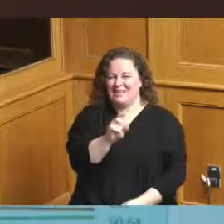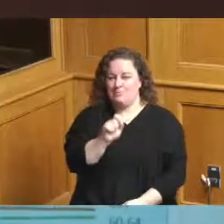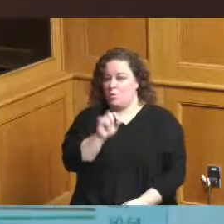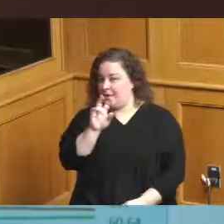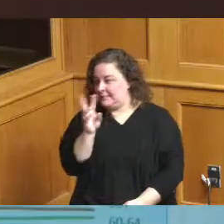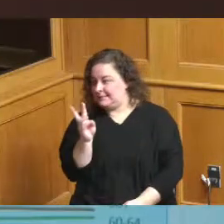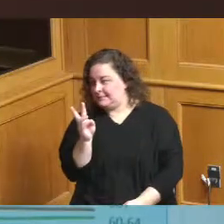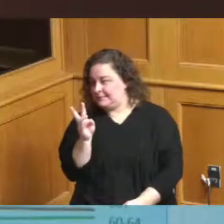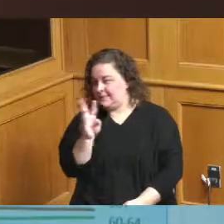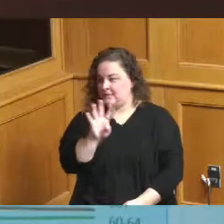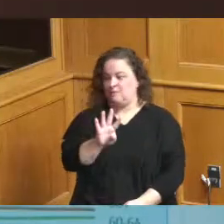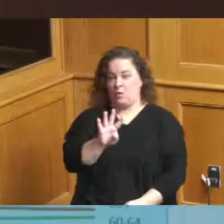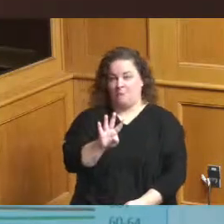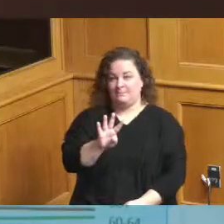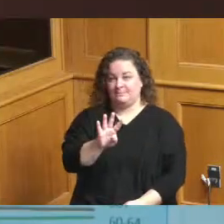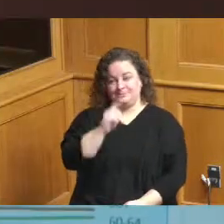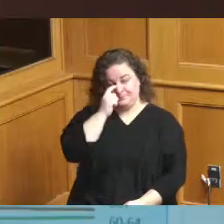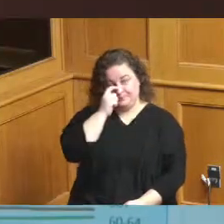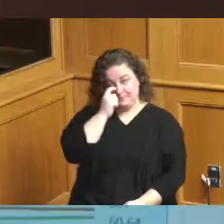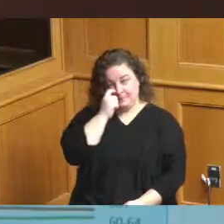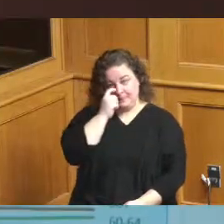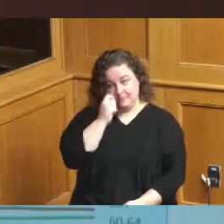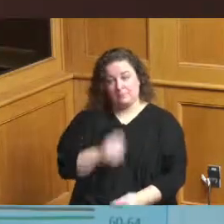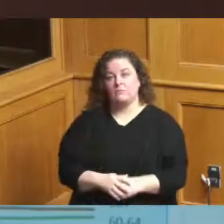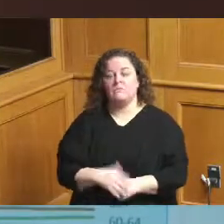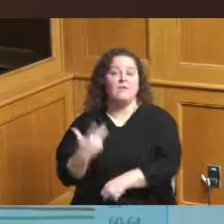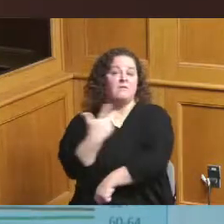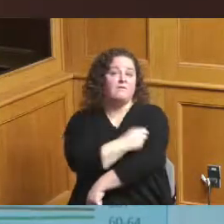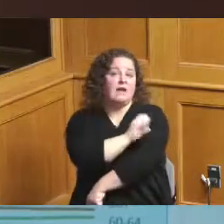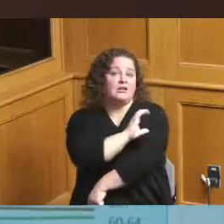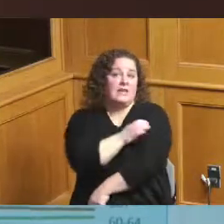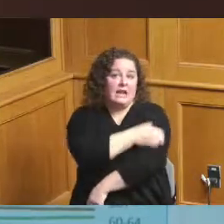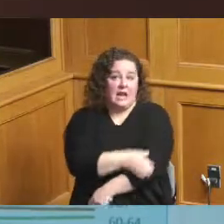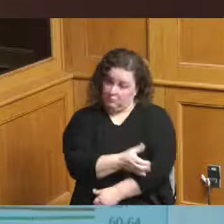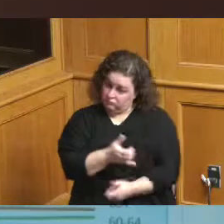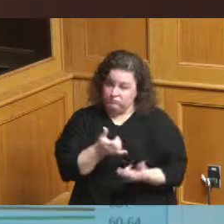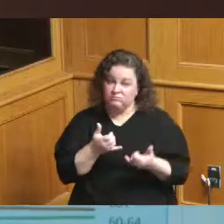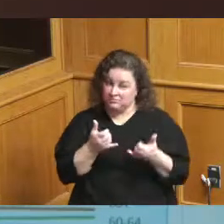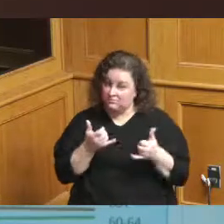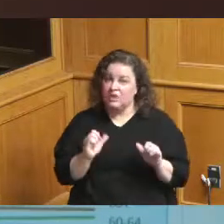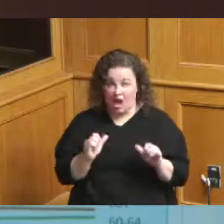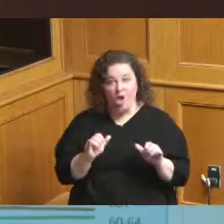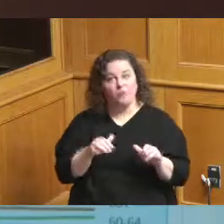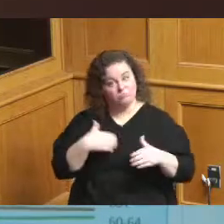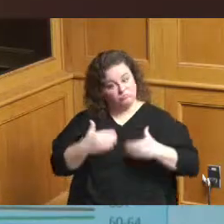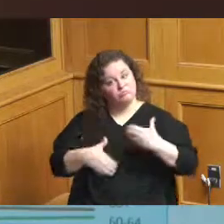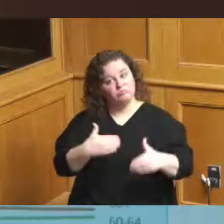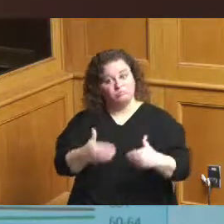the vaccination clinics continue to make progress we continue to see the most progress in the five